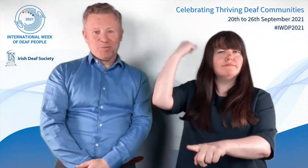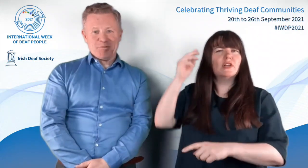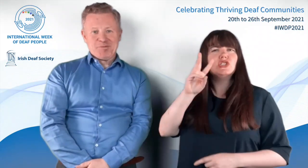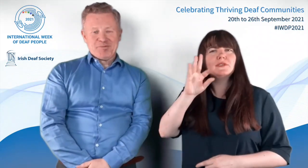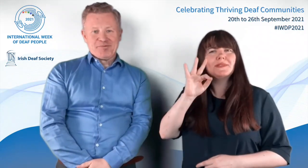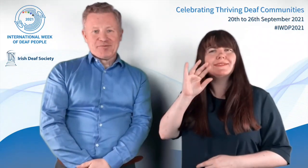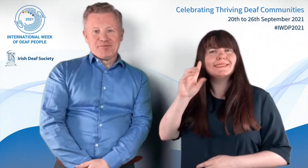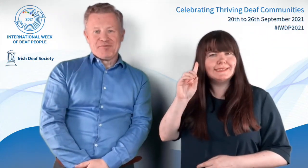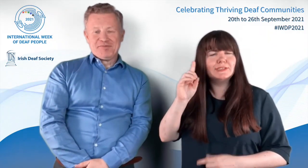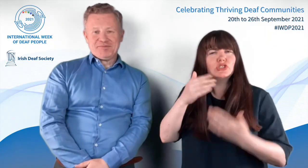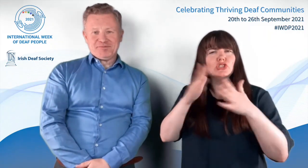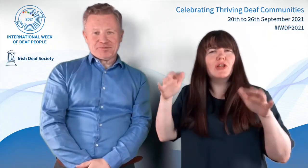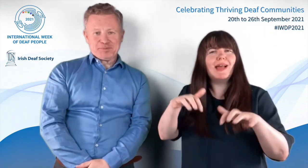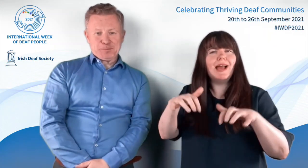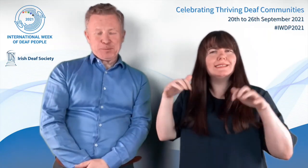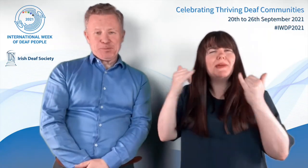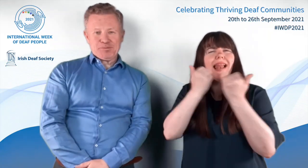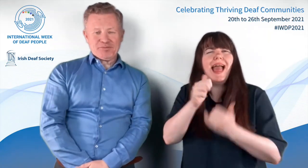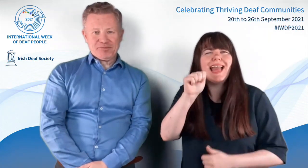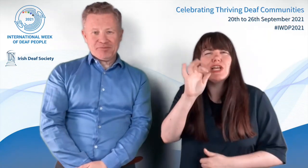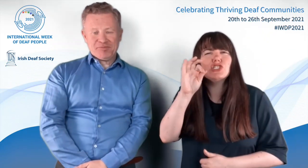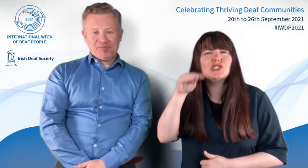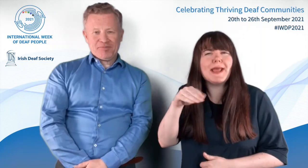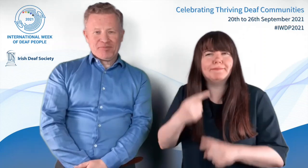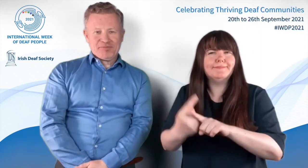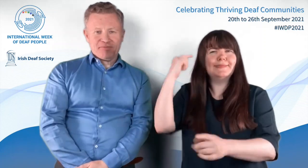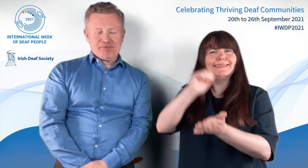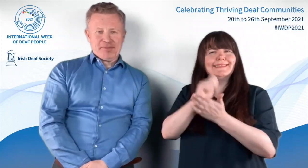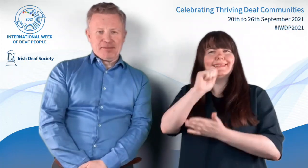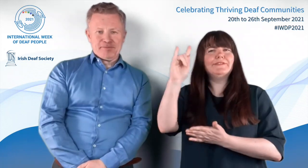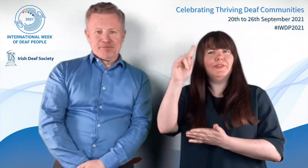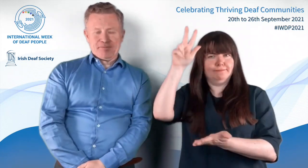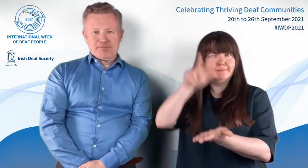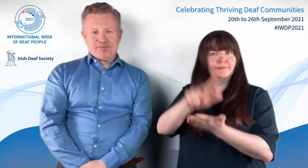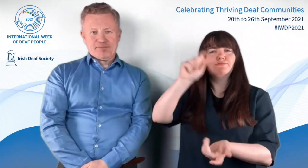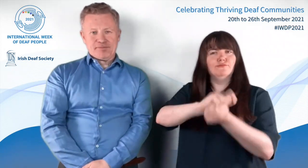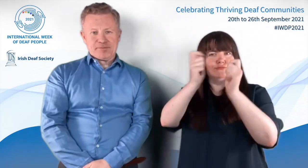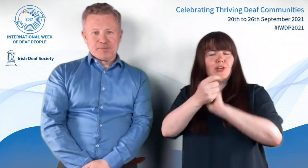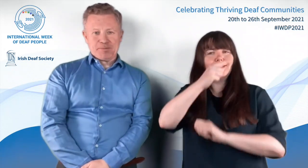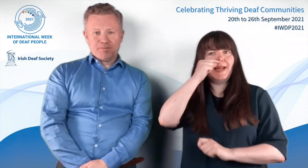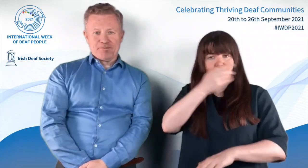at last year's 16th WFD General Assembly - kind of like their AGM - and it'll be used